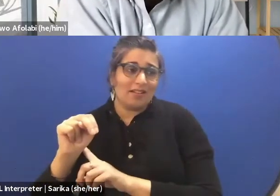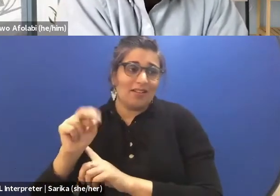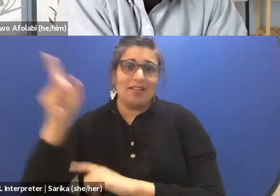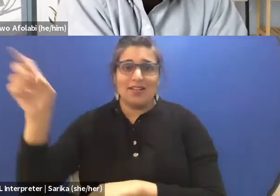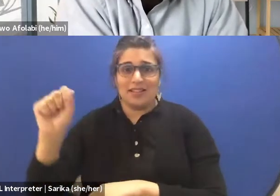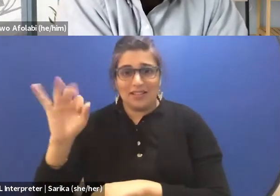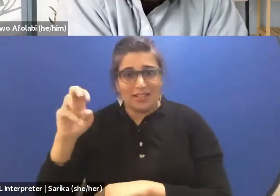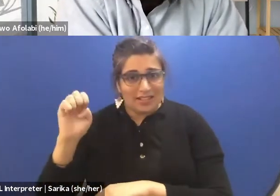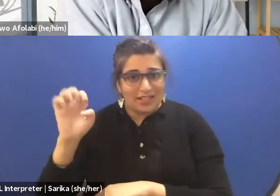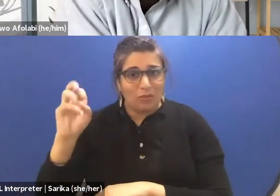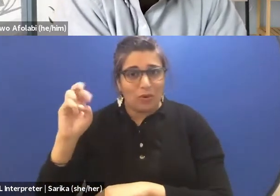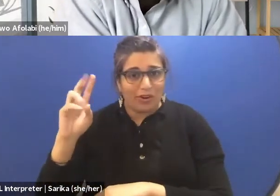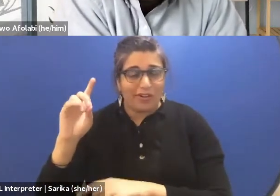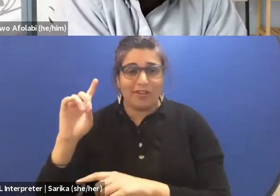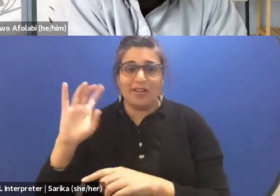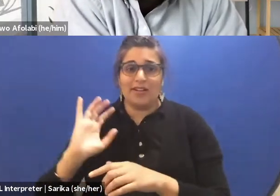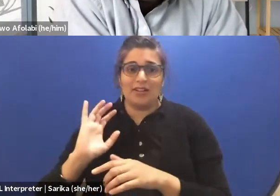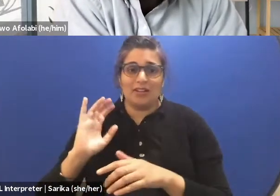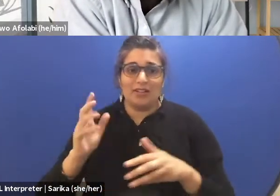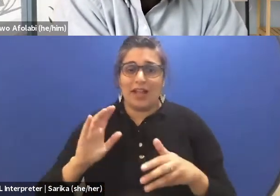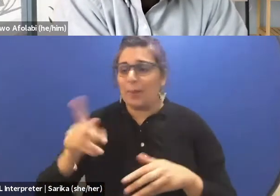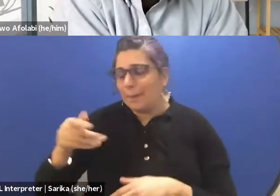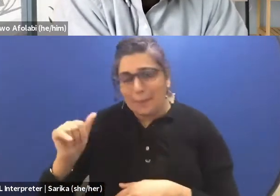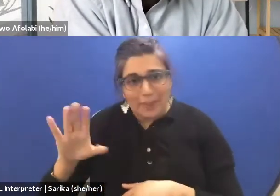and all PACE and Theater Emissary International,